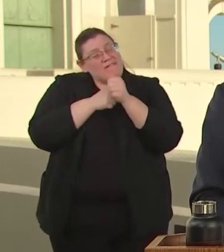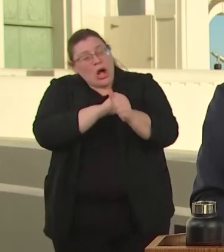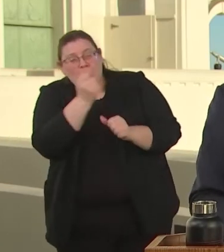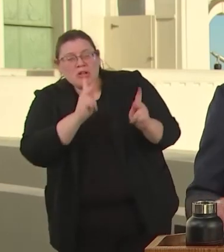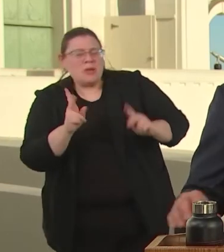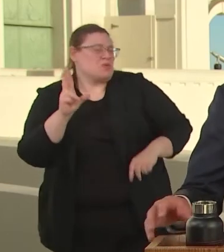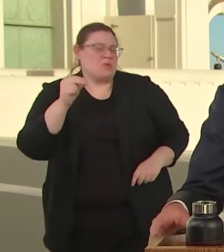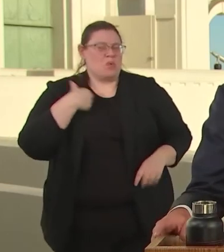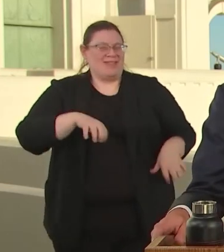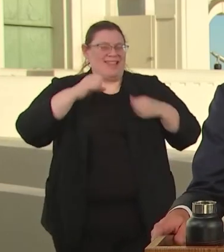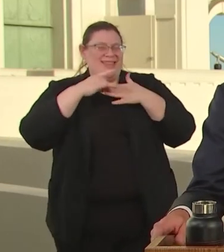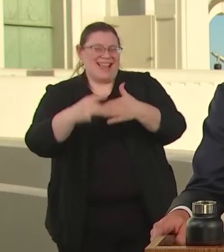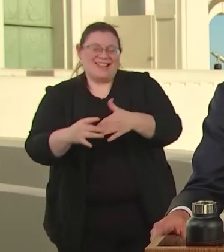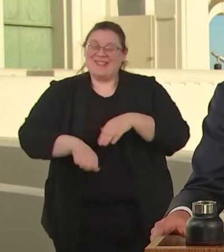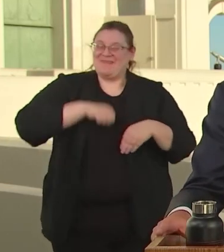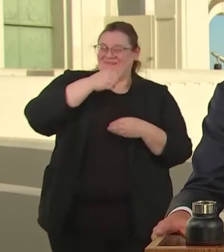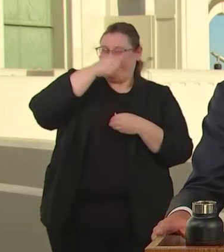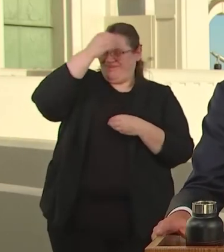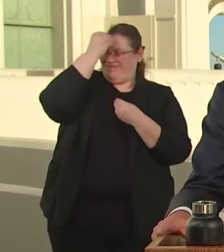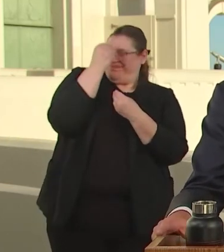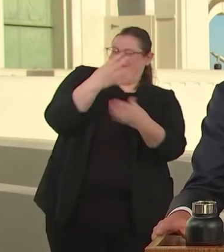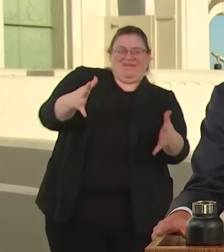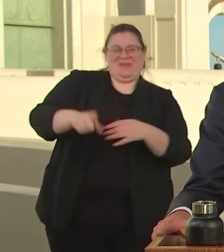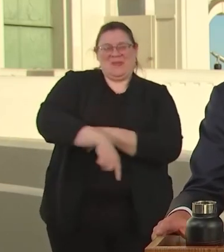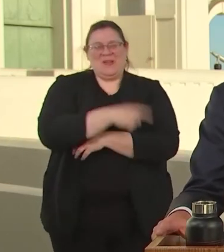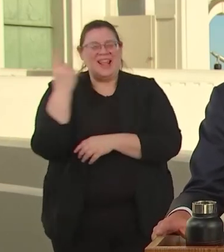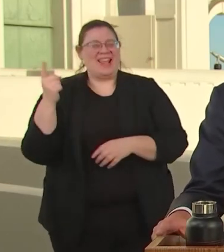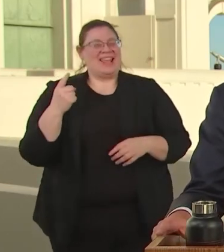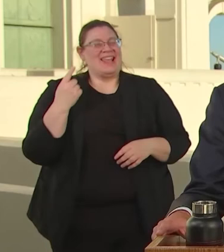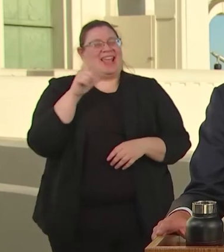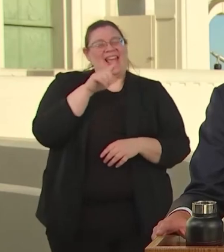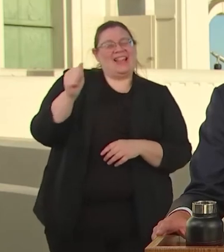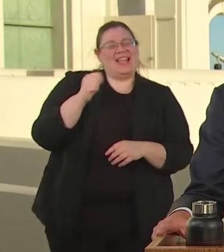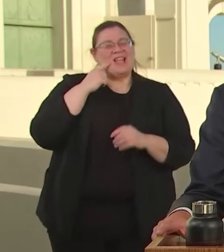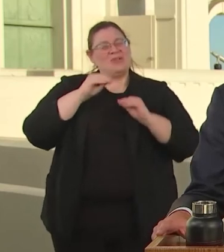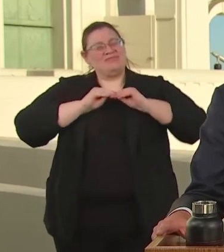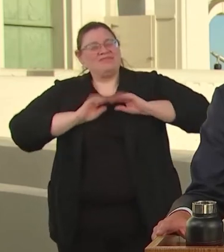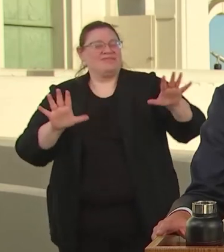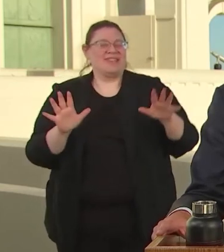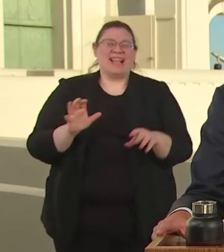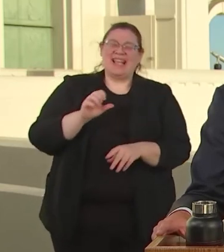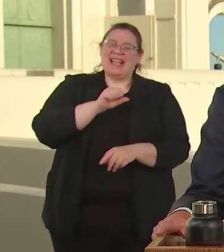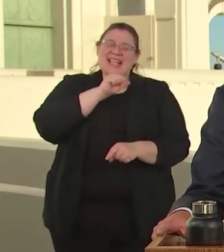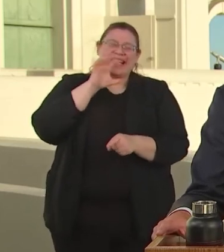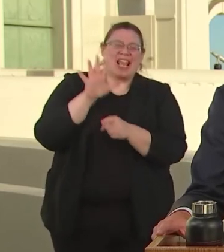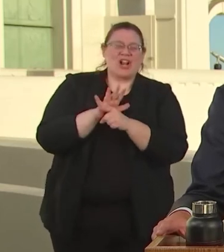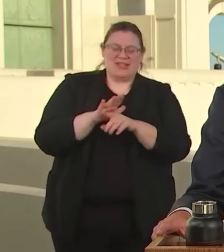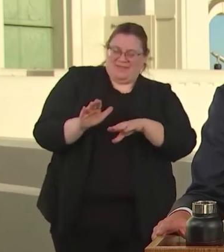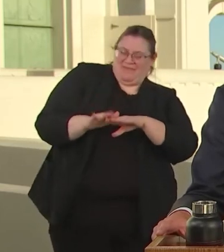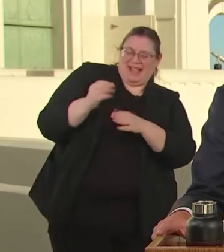THAT THIS YEAR, LOS ANGELES WILL LAUNCH THE LARGEST INCOME